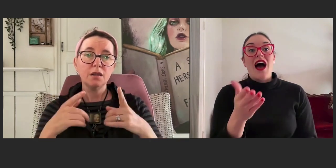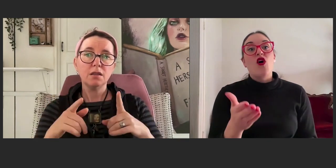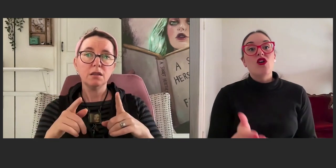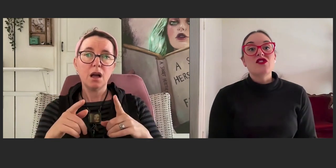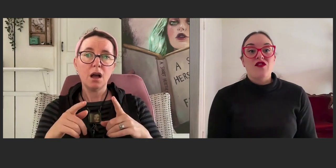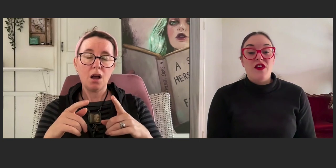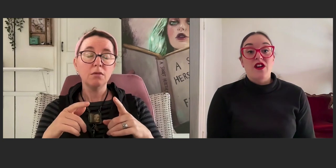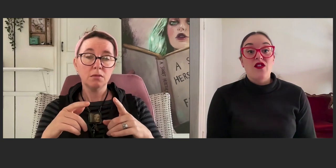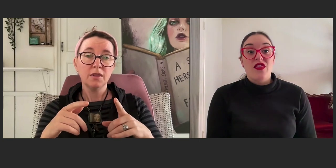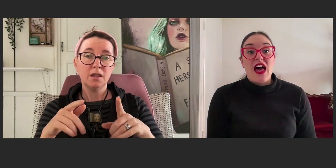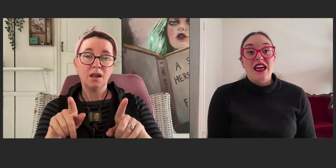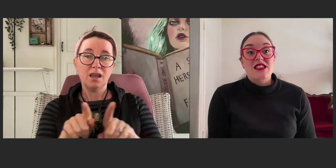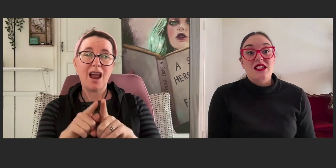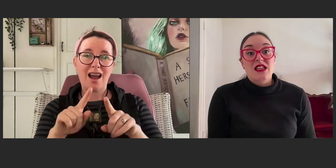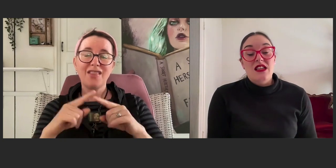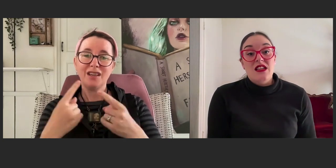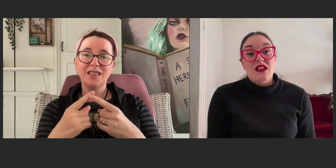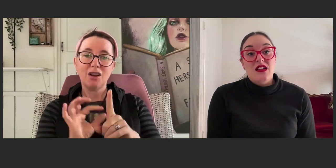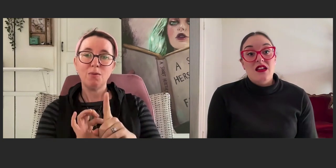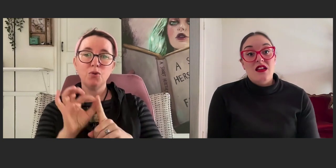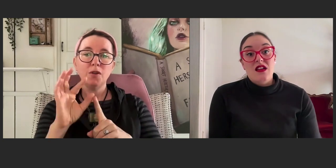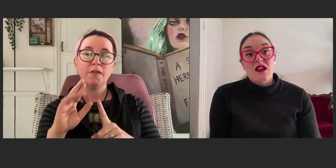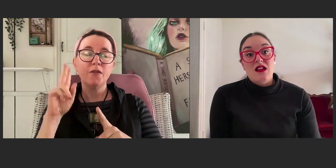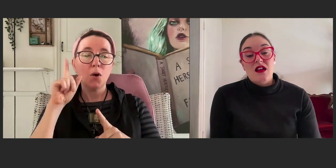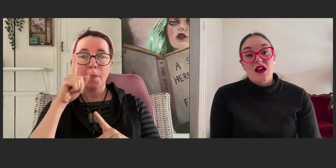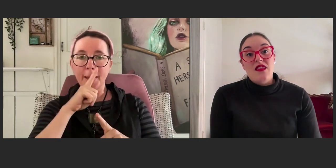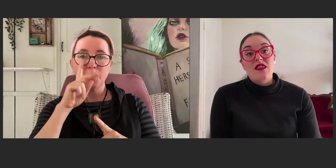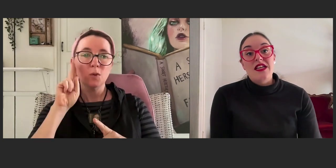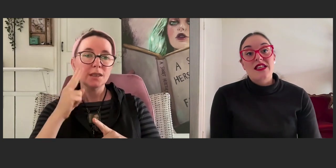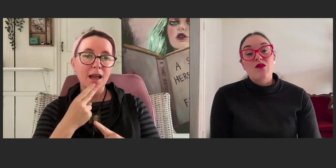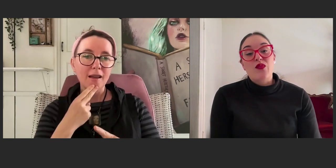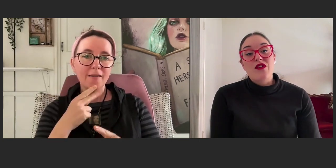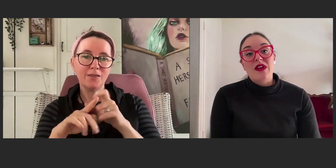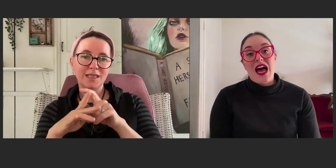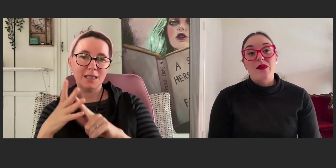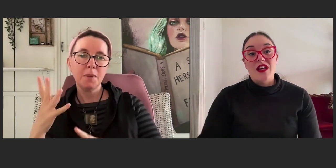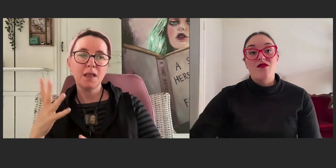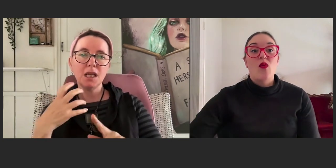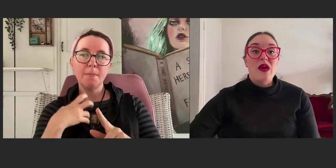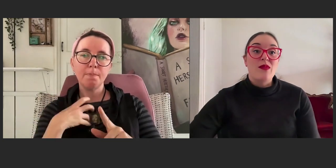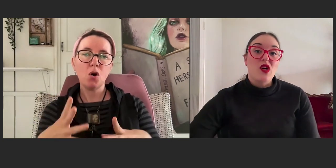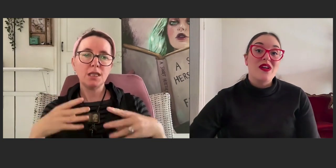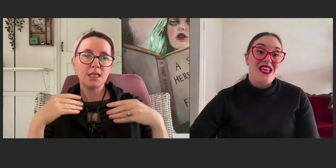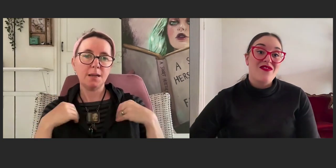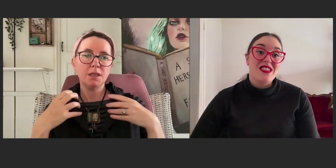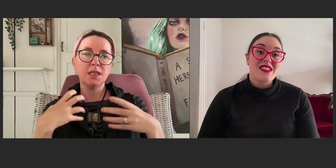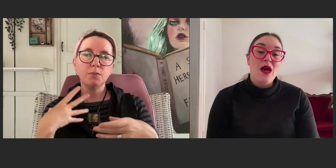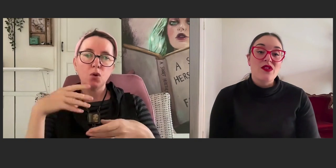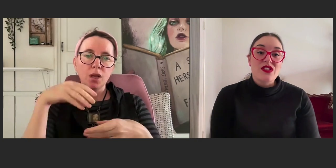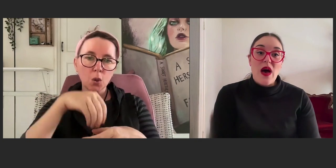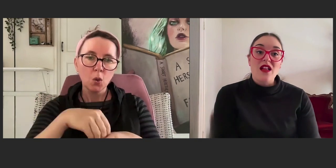I also feel that there's an improvement happening for people who are deaf and disabled as well